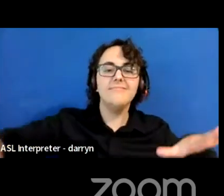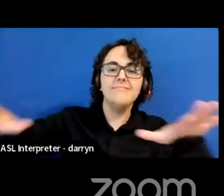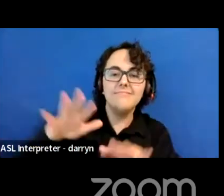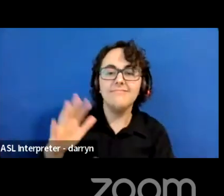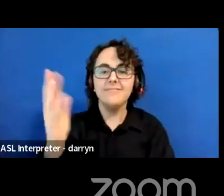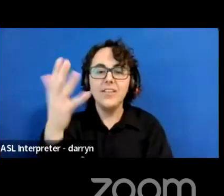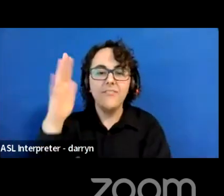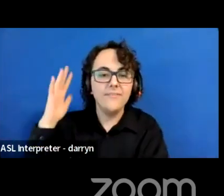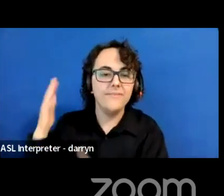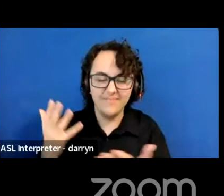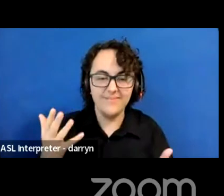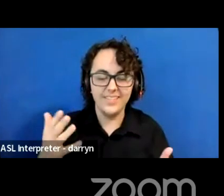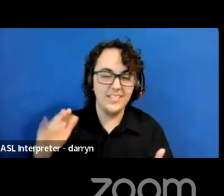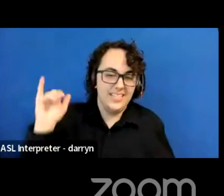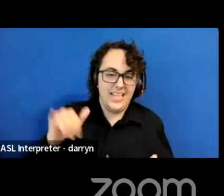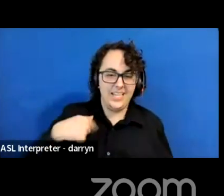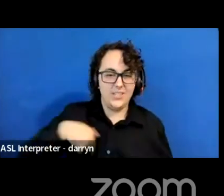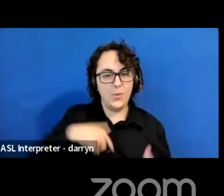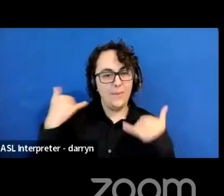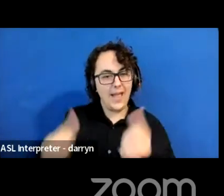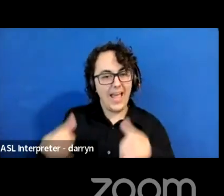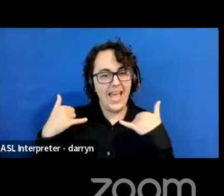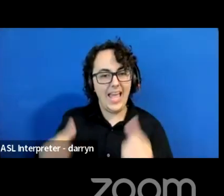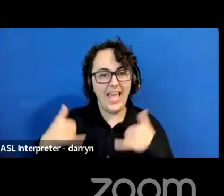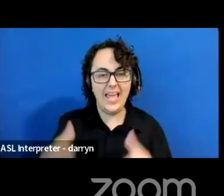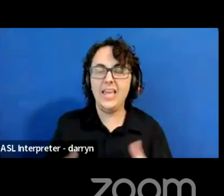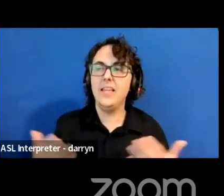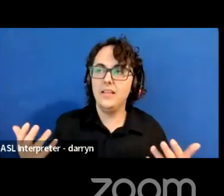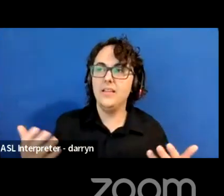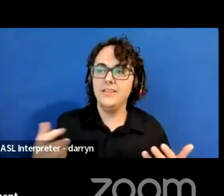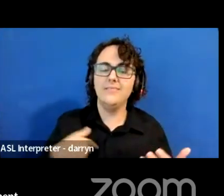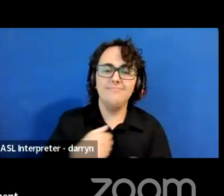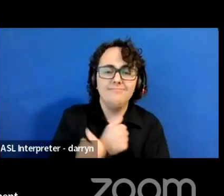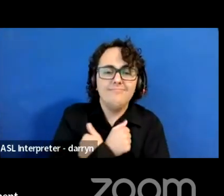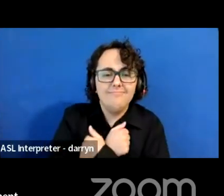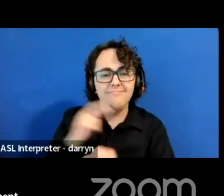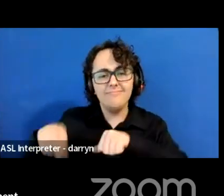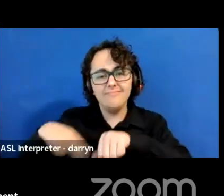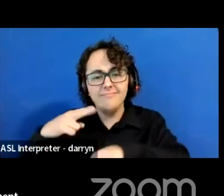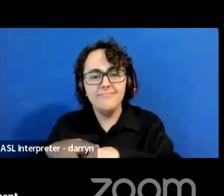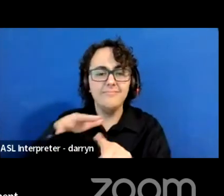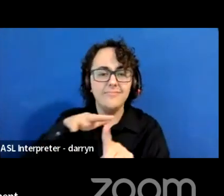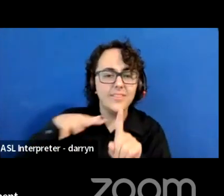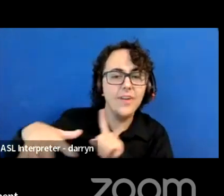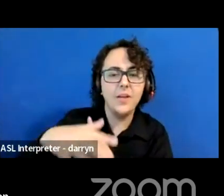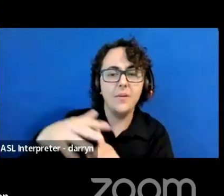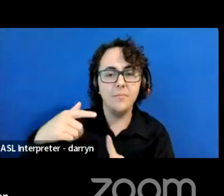And I always loved the environment. And so I would give to nonprofit, big nonprofits every year